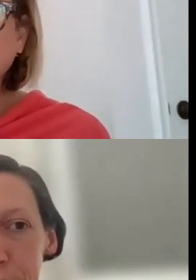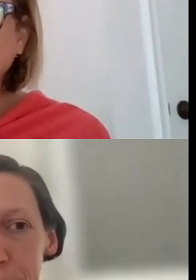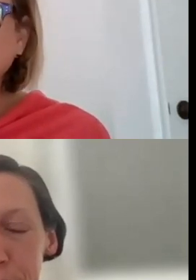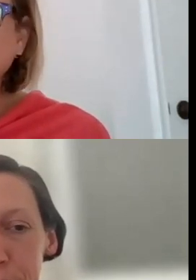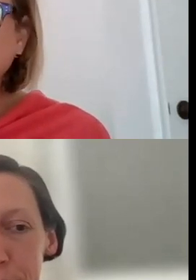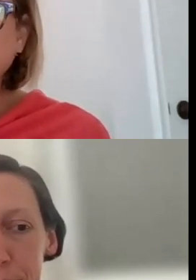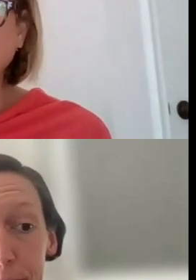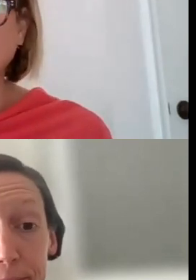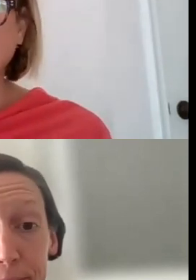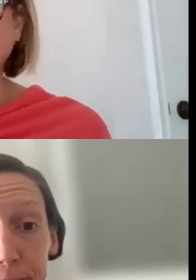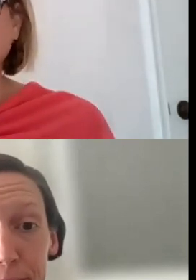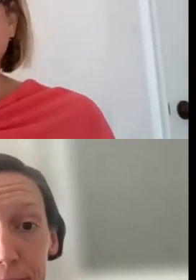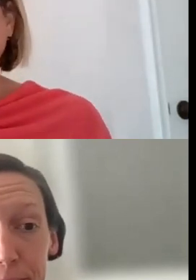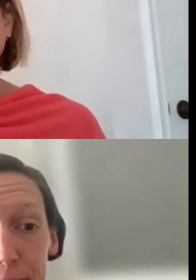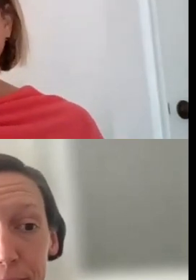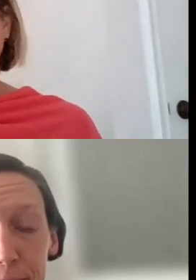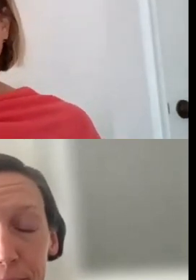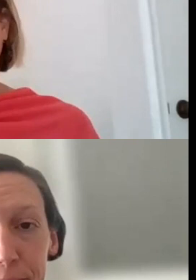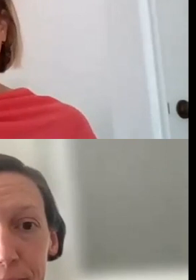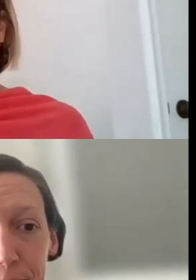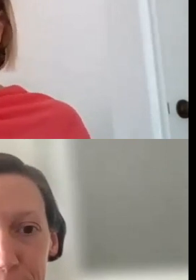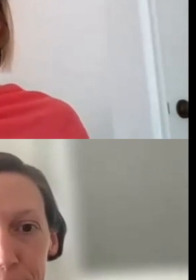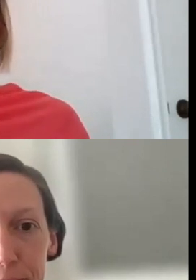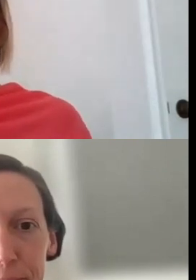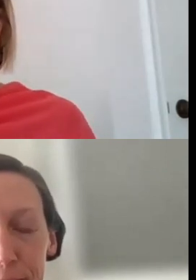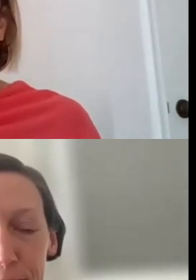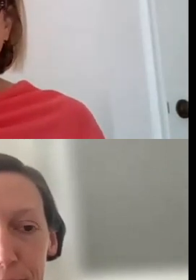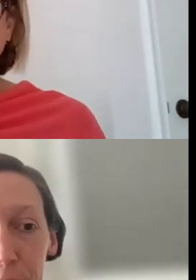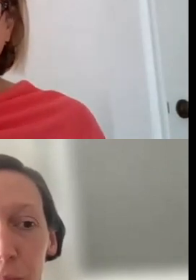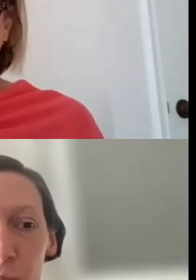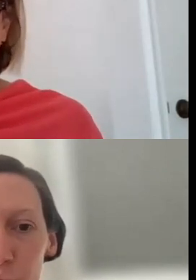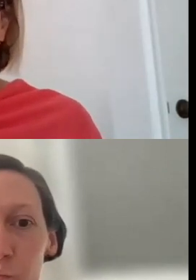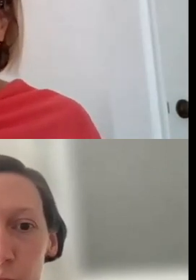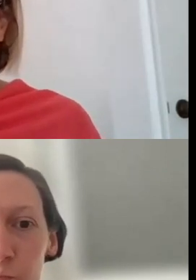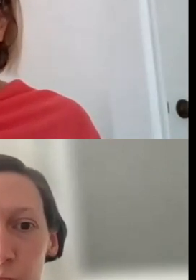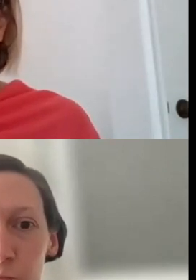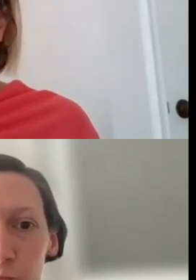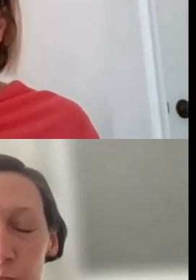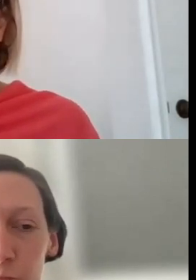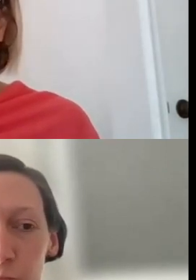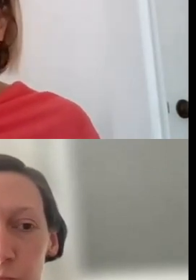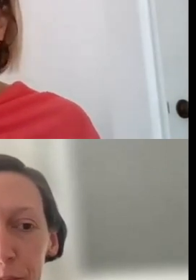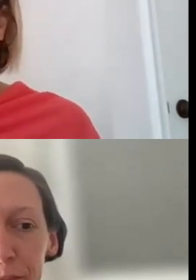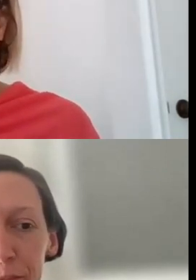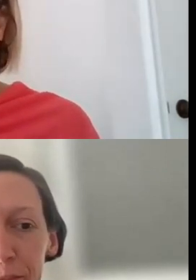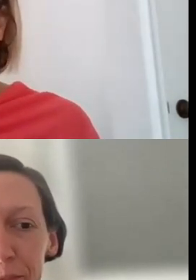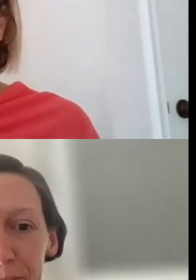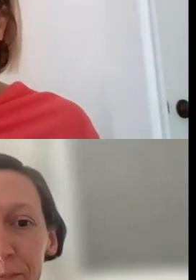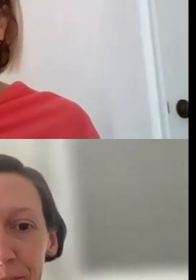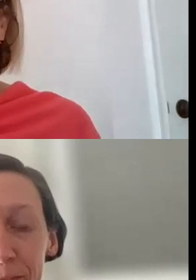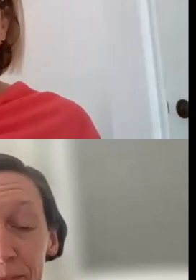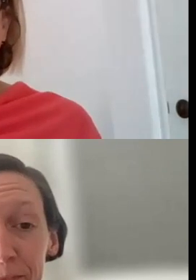JENNIE- CAN MULTIPLE PEOPLE BE WORKING IN GRANTS.GOV AND THE PART TWO PLATFORM TO COMPLETE